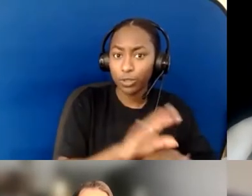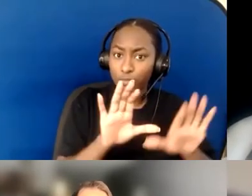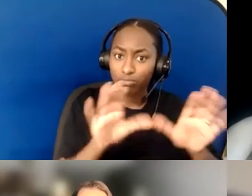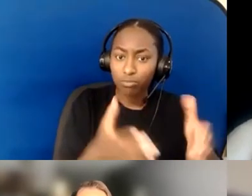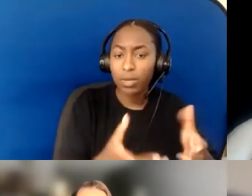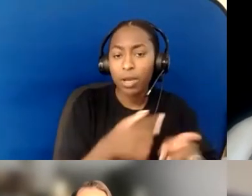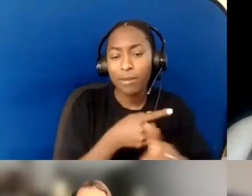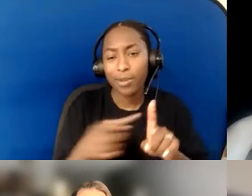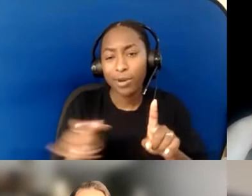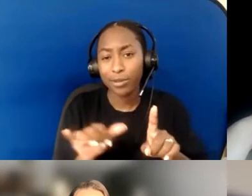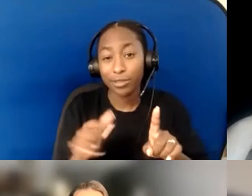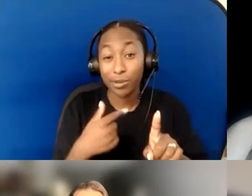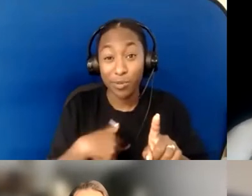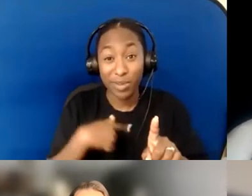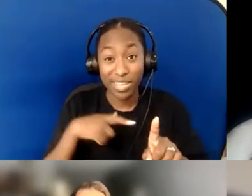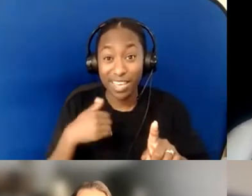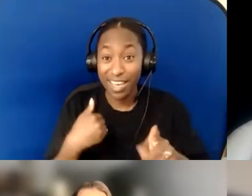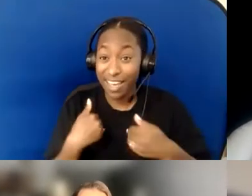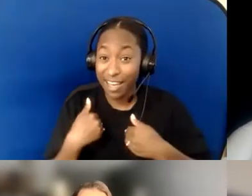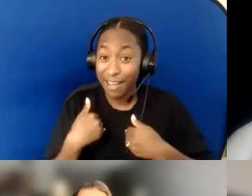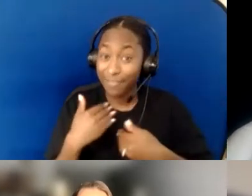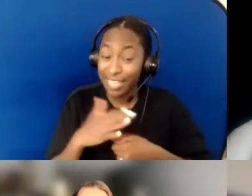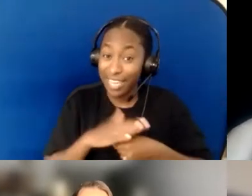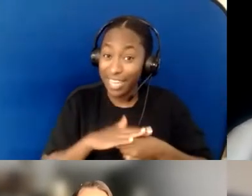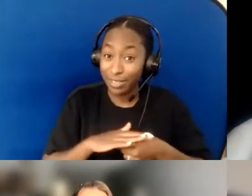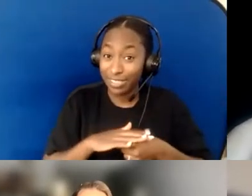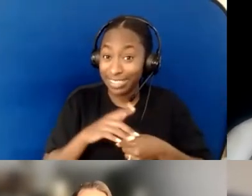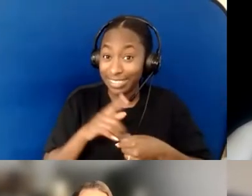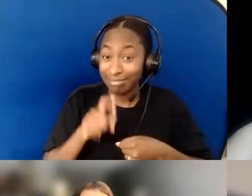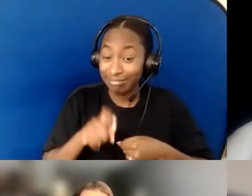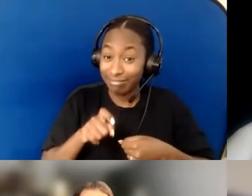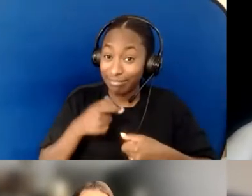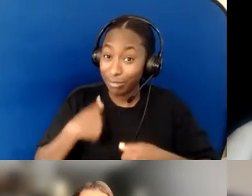where we will need someone else in the body to come alongside us in some way.